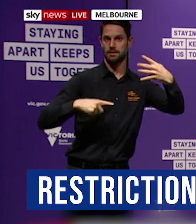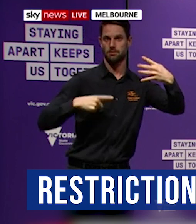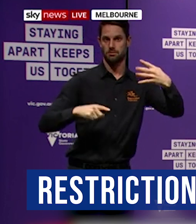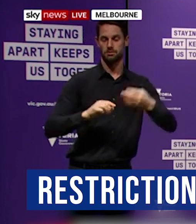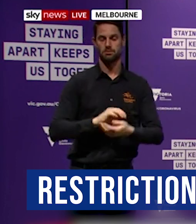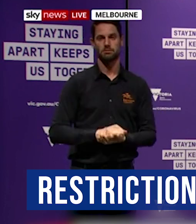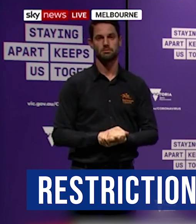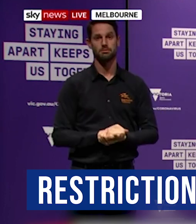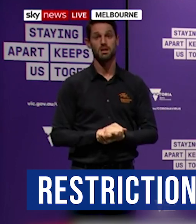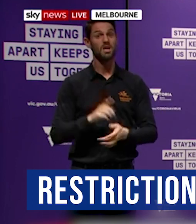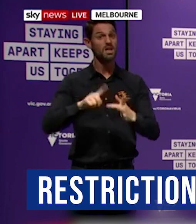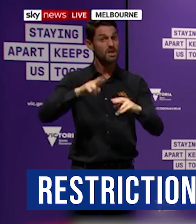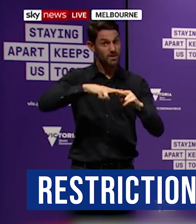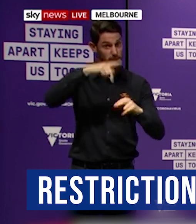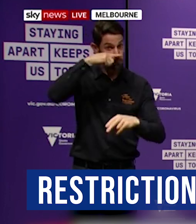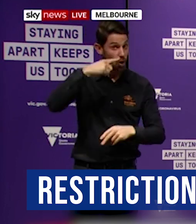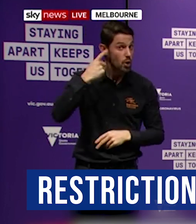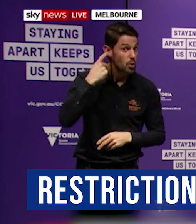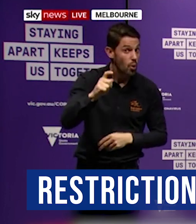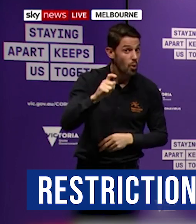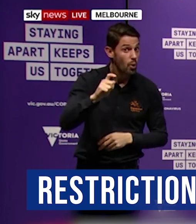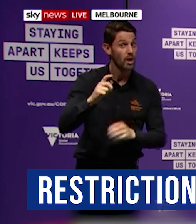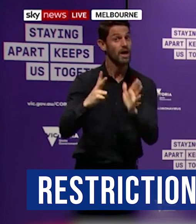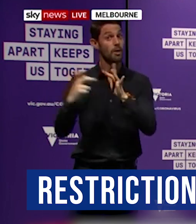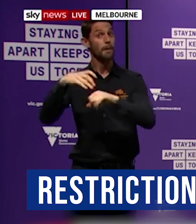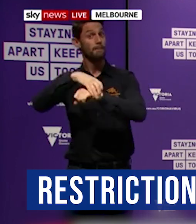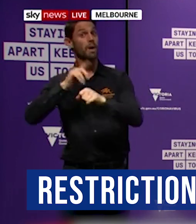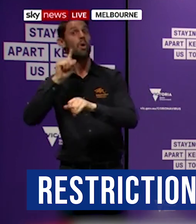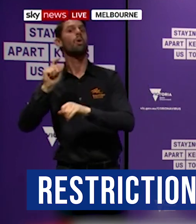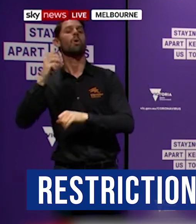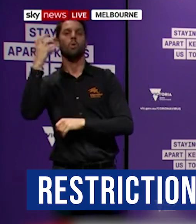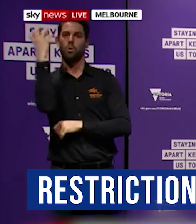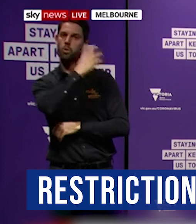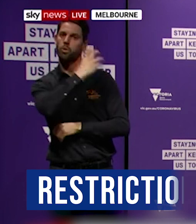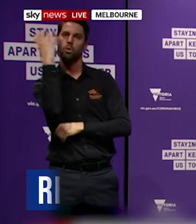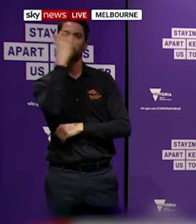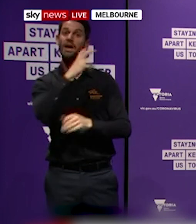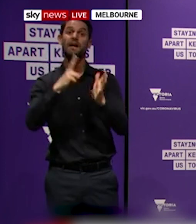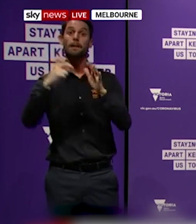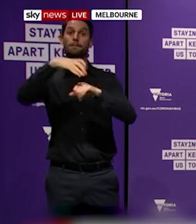Victoria Police will be actively, actively enforcing these suburban